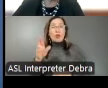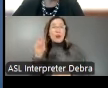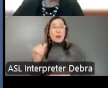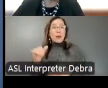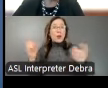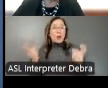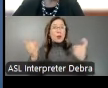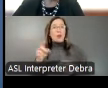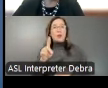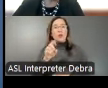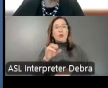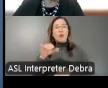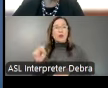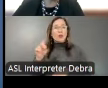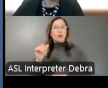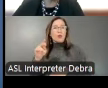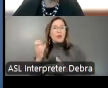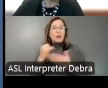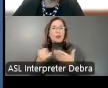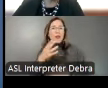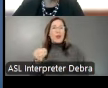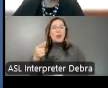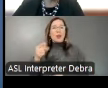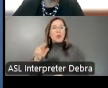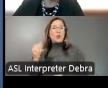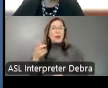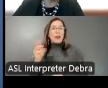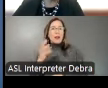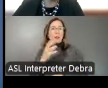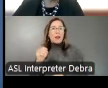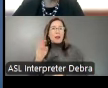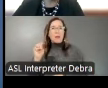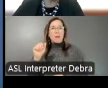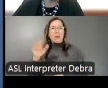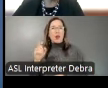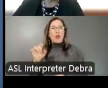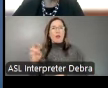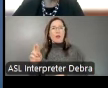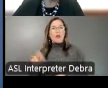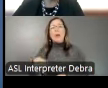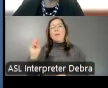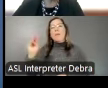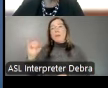Doris Duke artist, and Guggenheim and MacArthur fellow, Miguel Zen n. Thank you so much, Miguel,